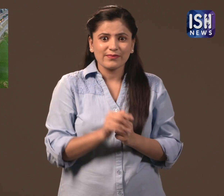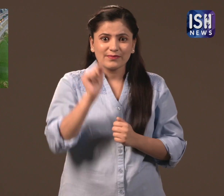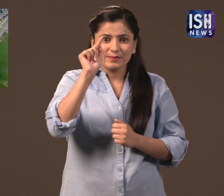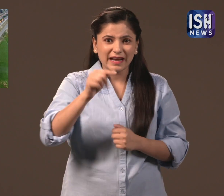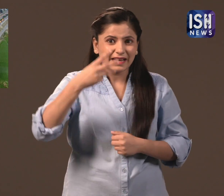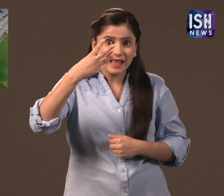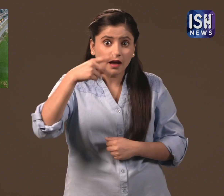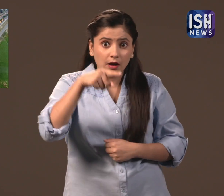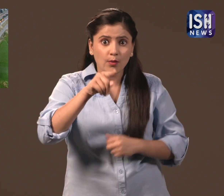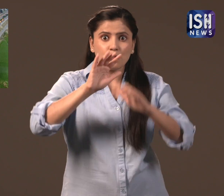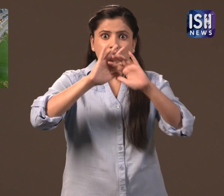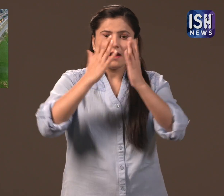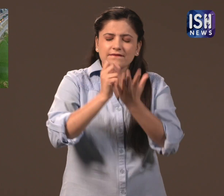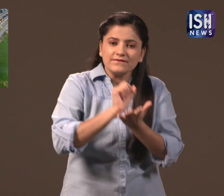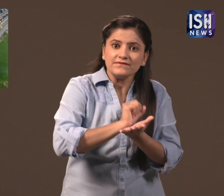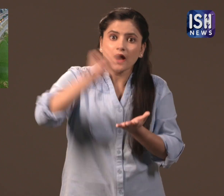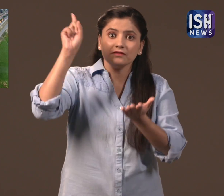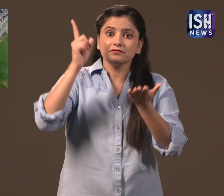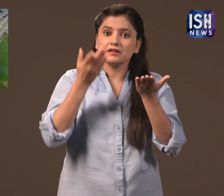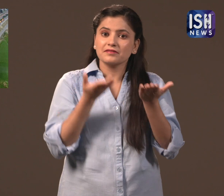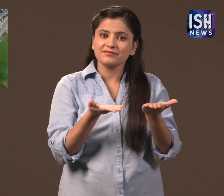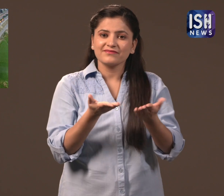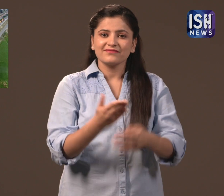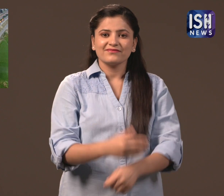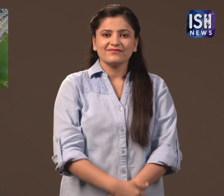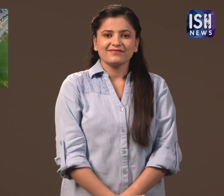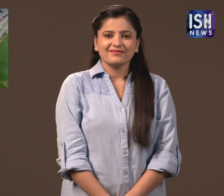These are India's 3 world records.